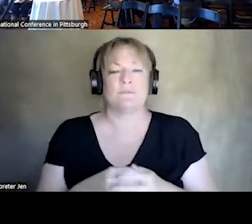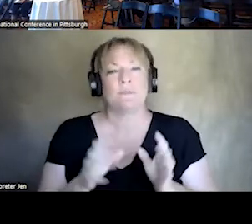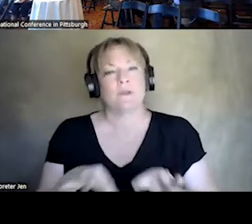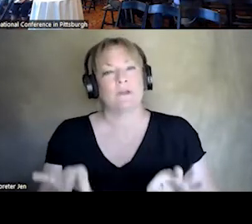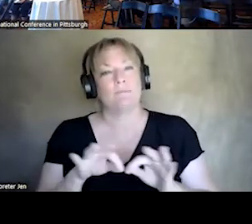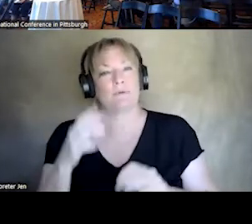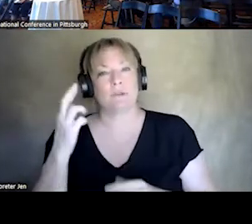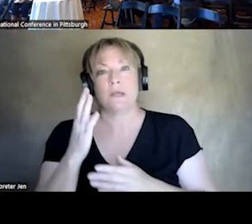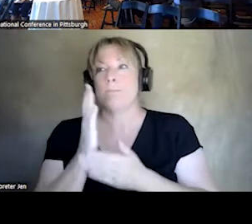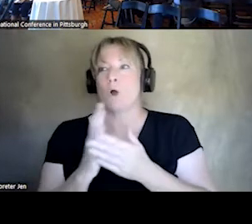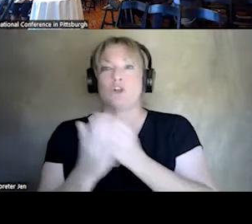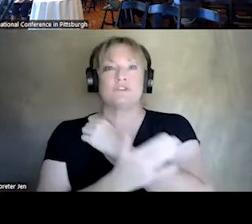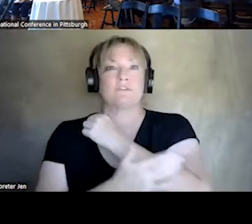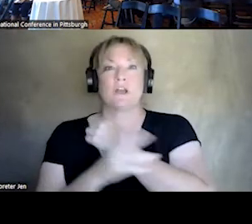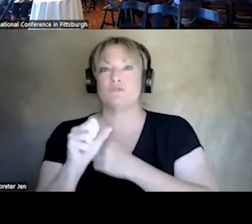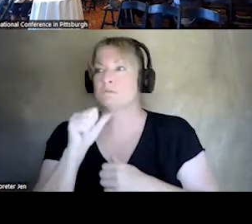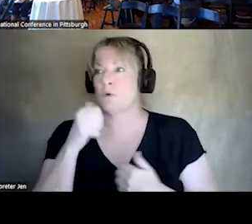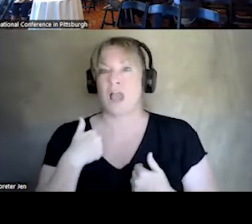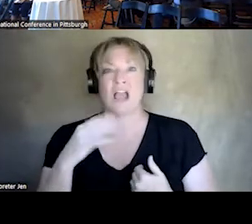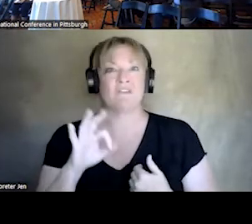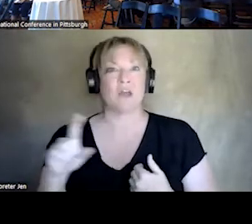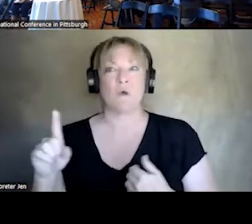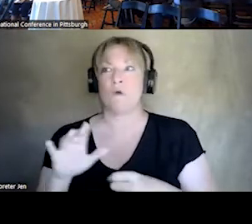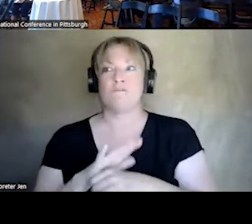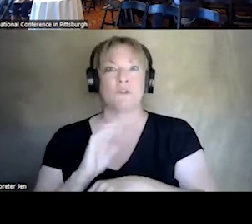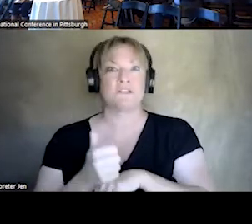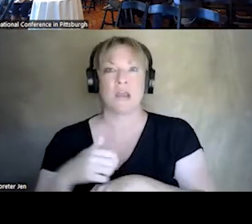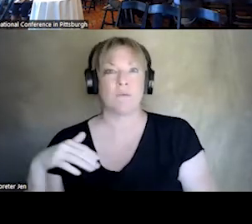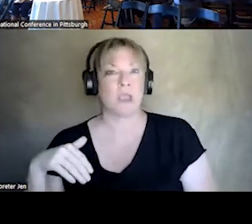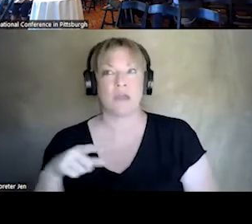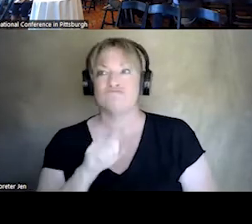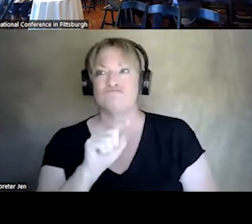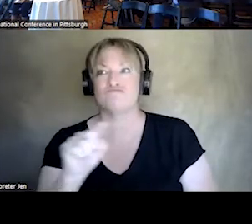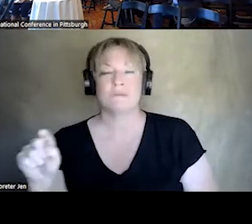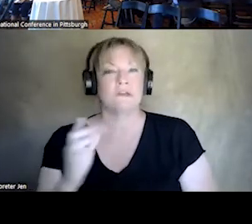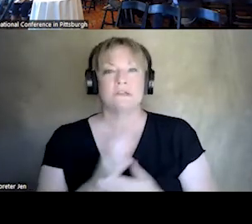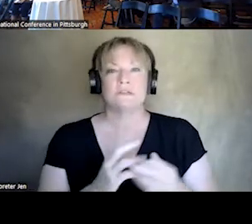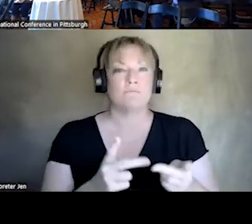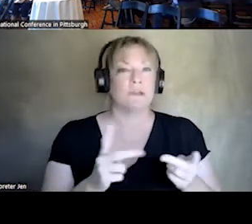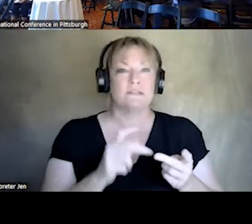COUNTRY THAT DON'T HAVE 911 FULLY ESTABLISHED YET. THERE ARE PLACES THAT DON'T HAVE ADDRESSES AND 911